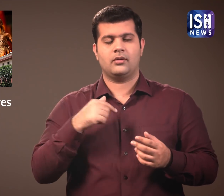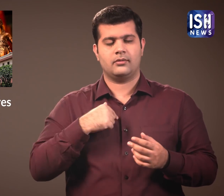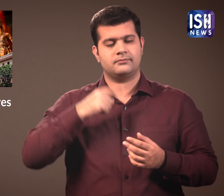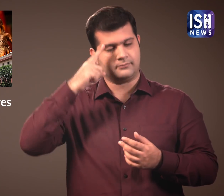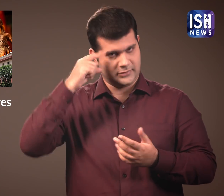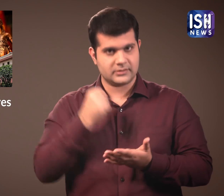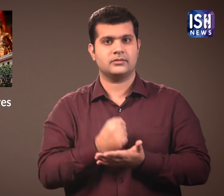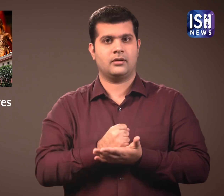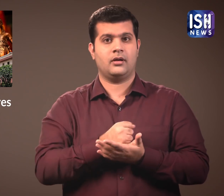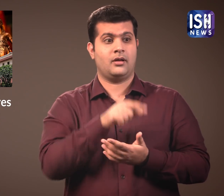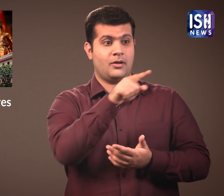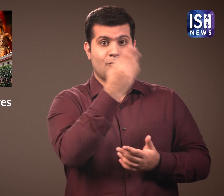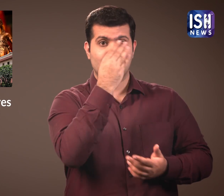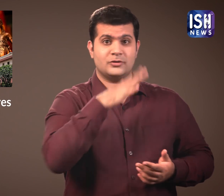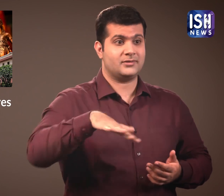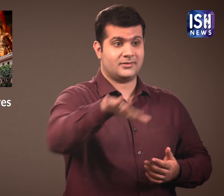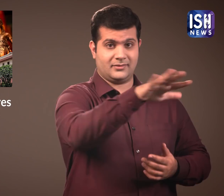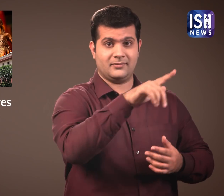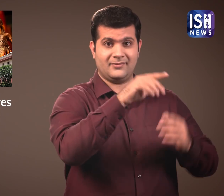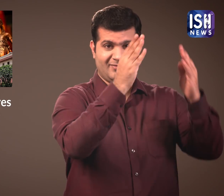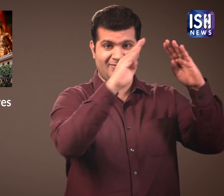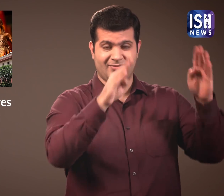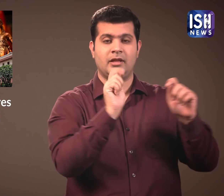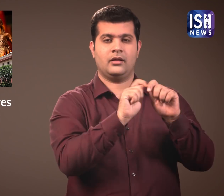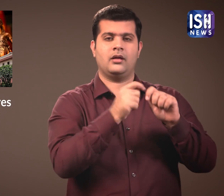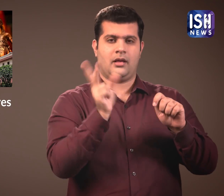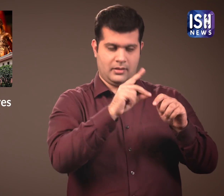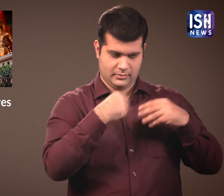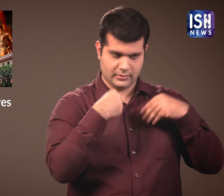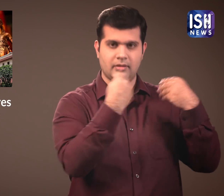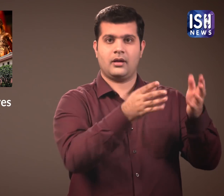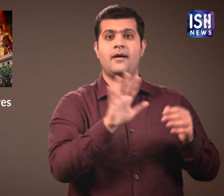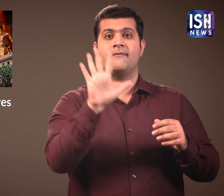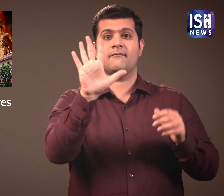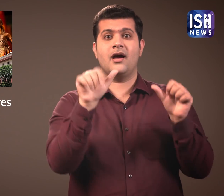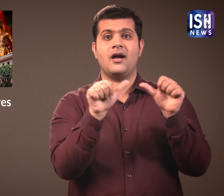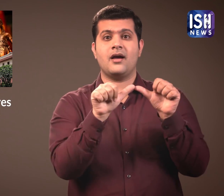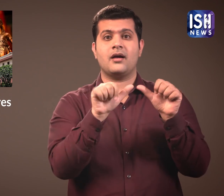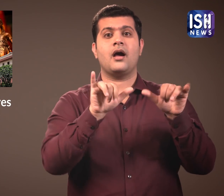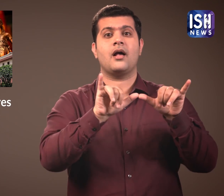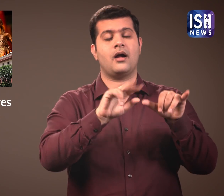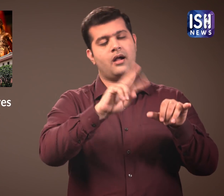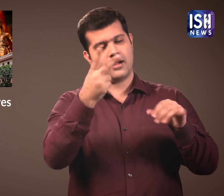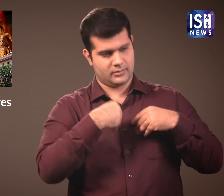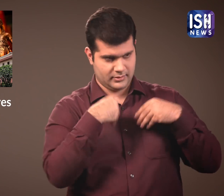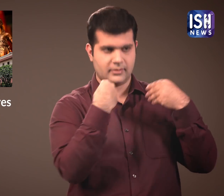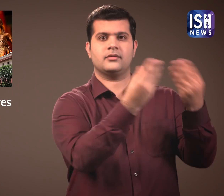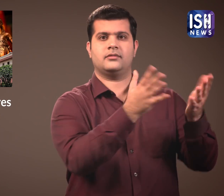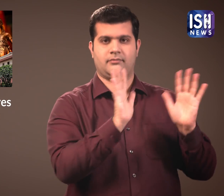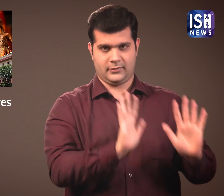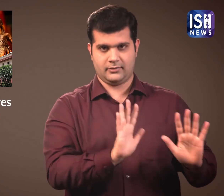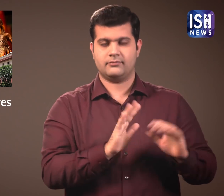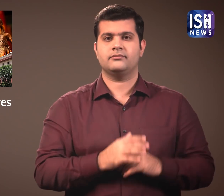they will be give them five acres to build a Mosque.